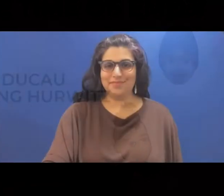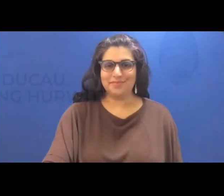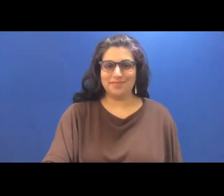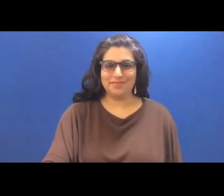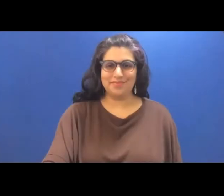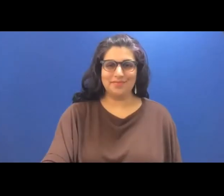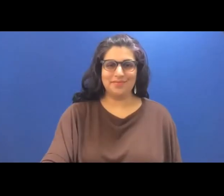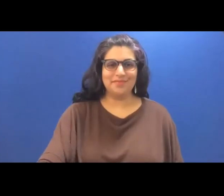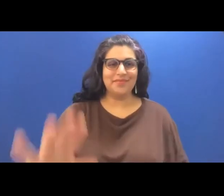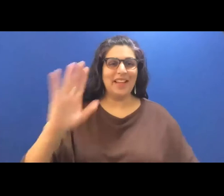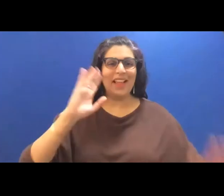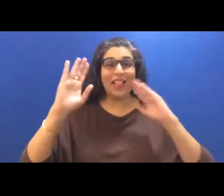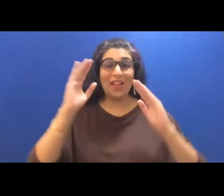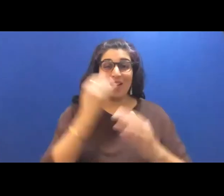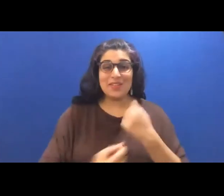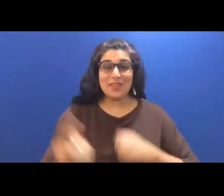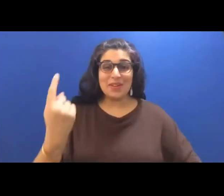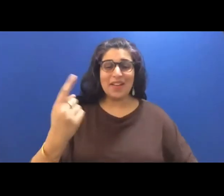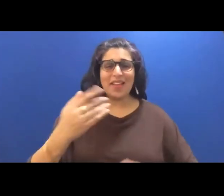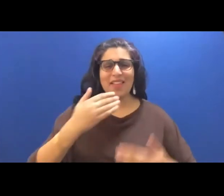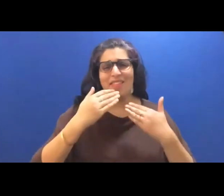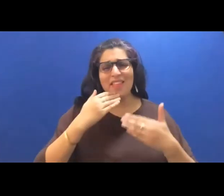Lily Philpott Hi, everyone. Thank you so much for joining